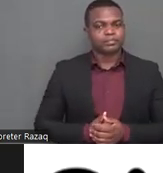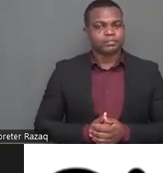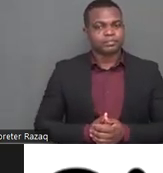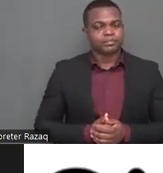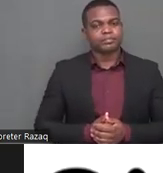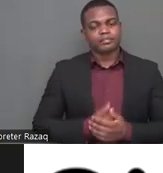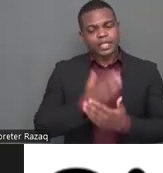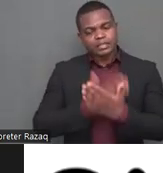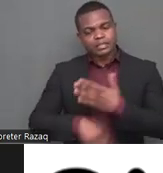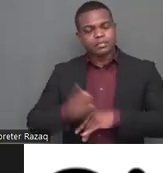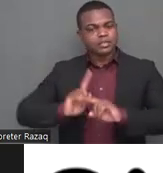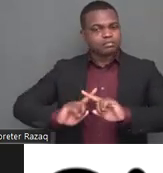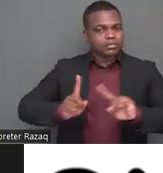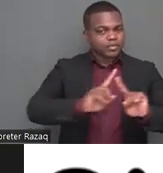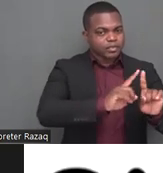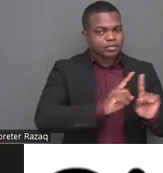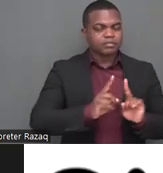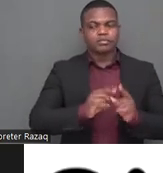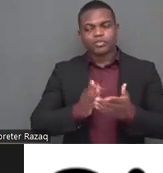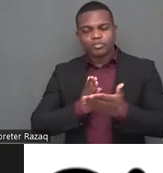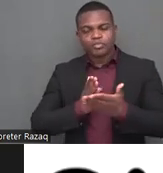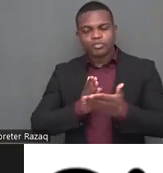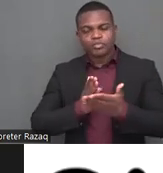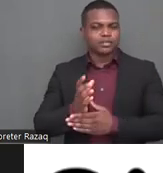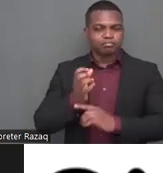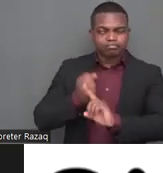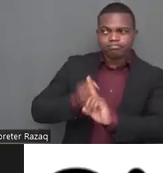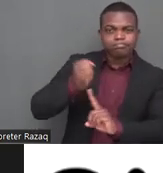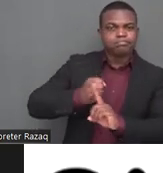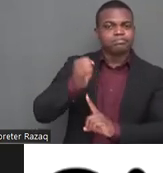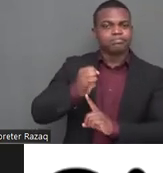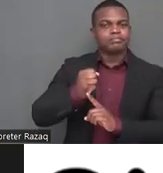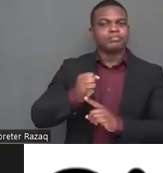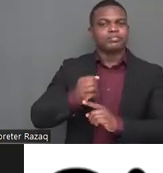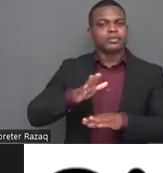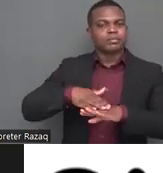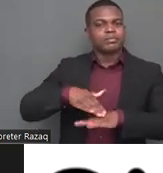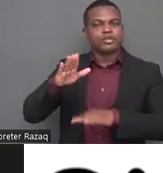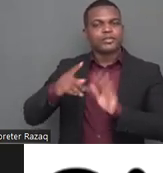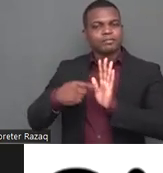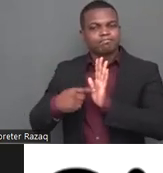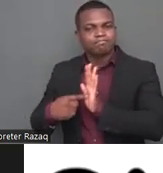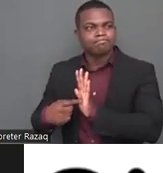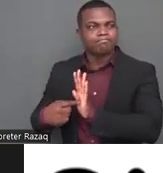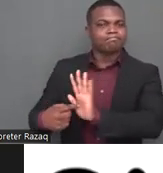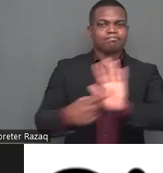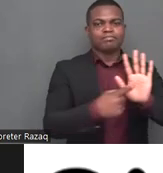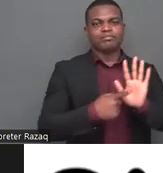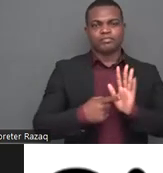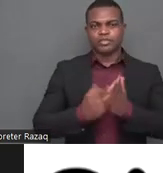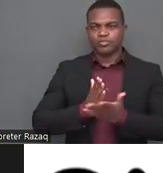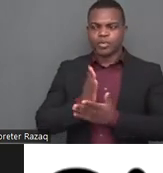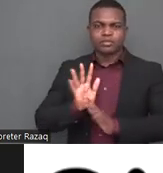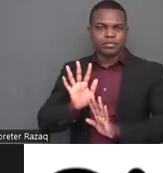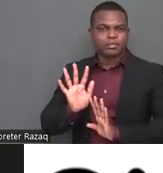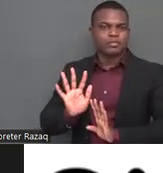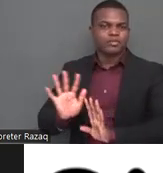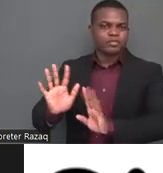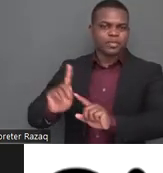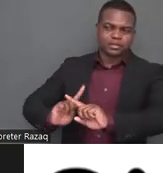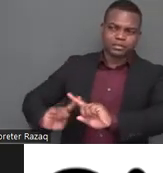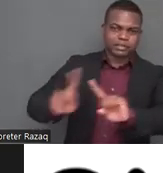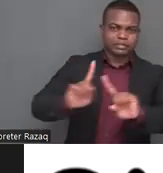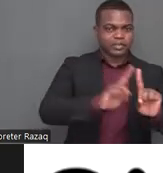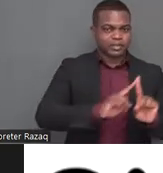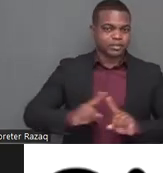also uh bring uh several uh success successful in uh relating to the policy and regulations